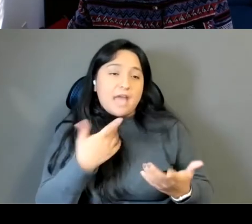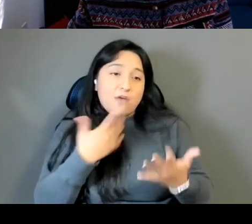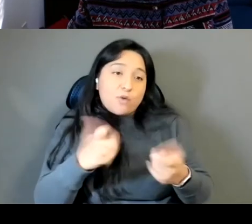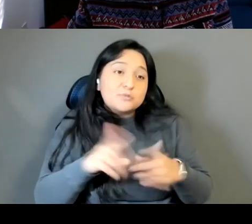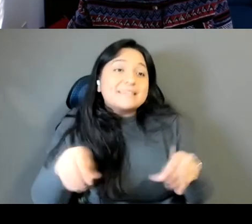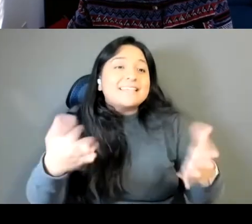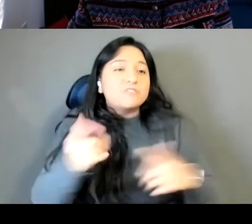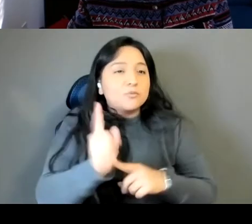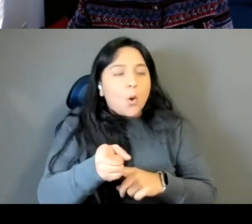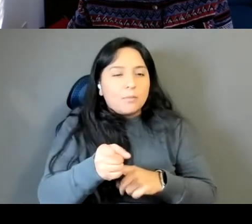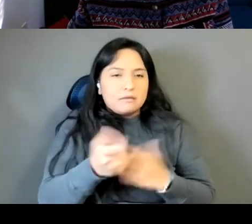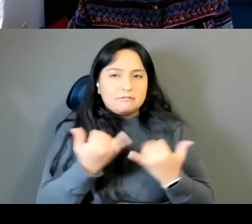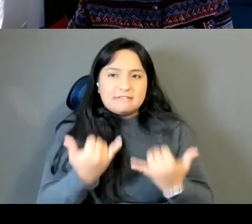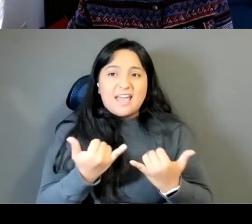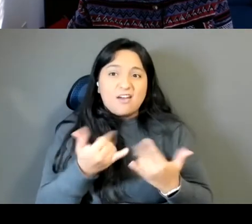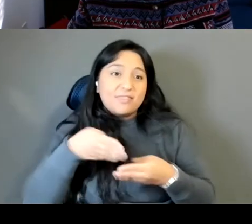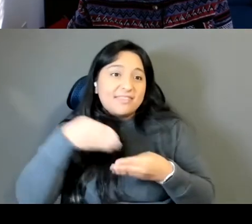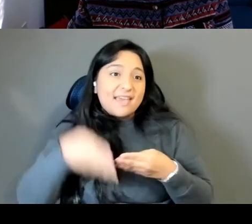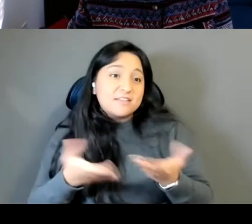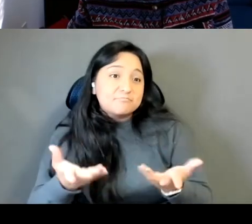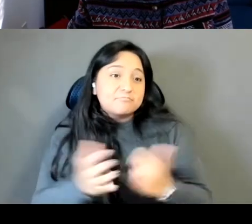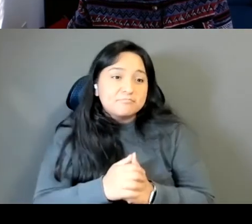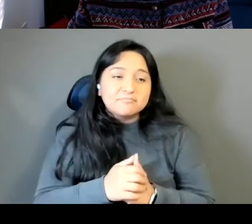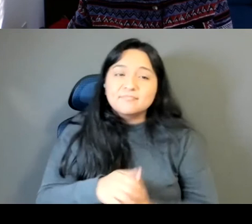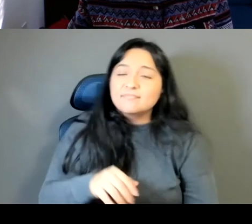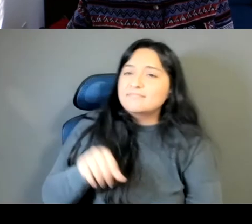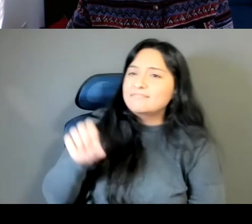Thirii Myo Kyaw Myint Smits, I would love to hear what you're working